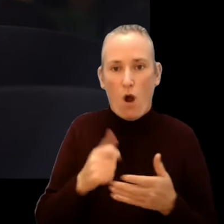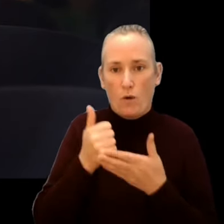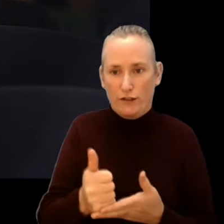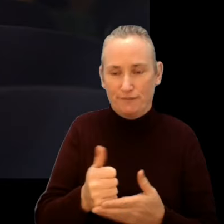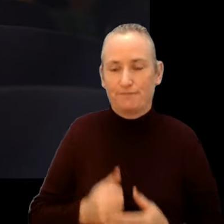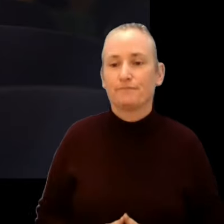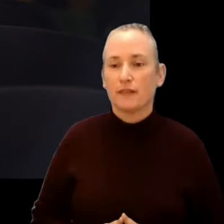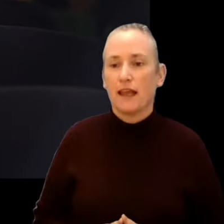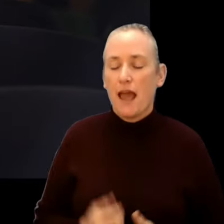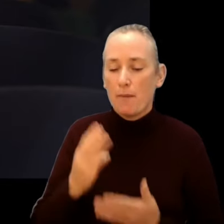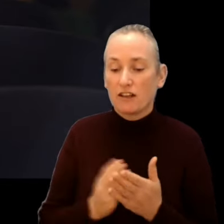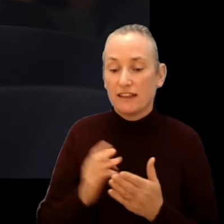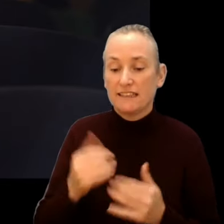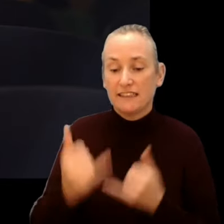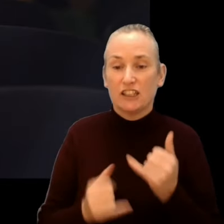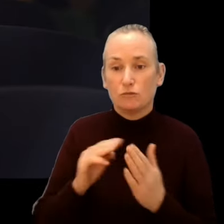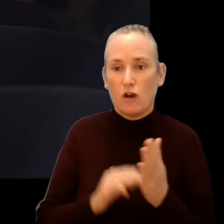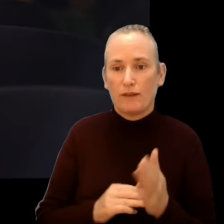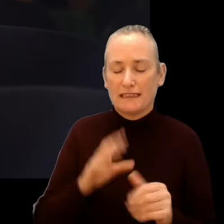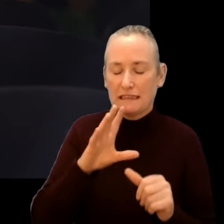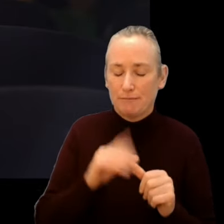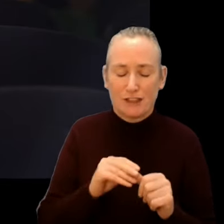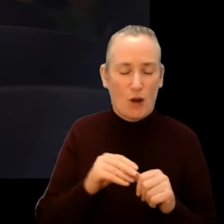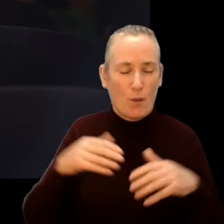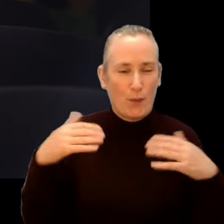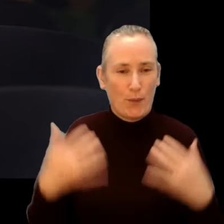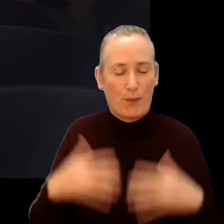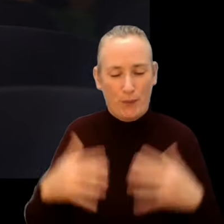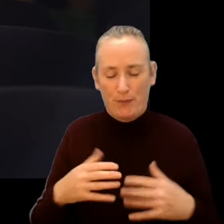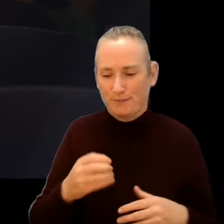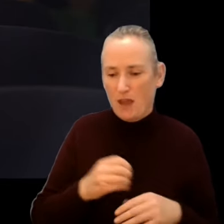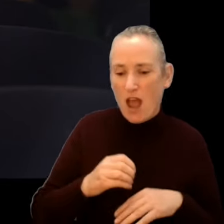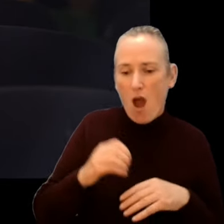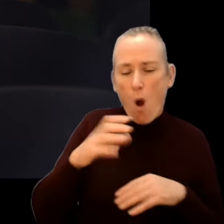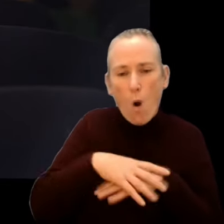we will present a really special cine concert a grand occasion combining the stunning imagery of a classic film